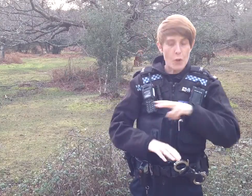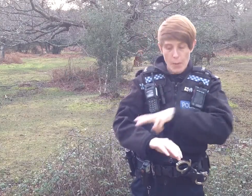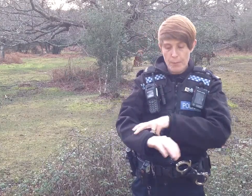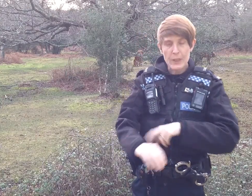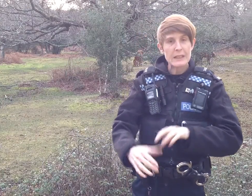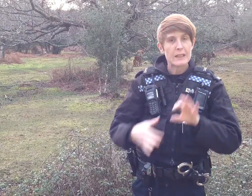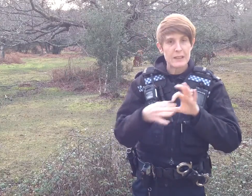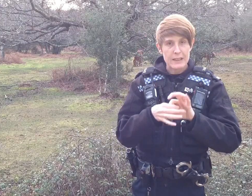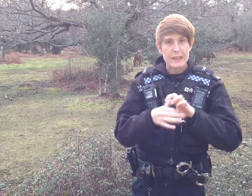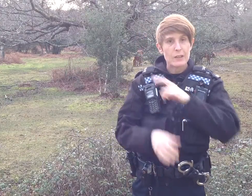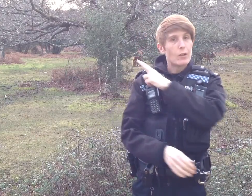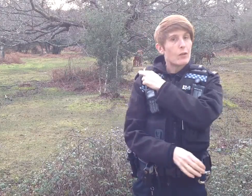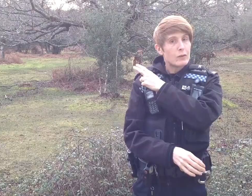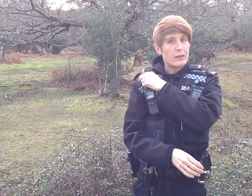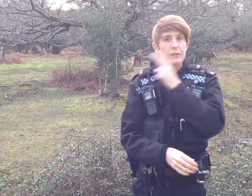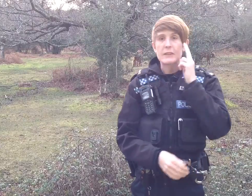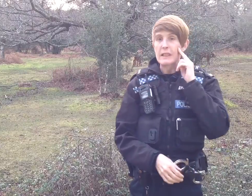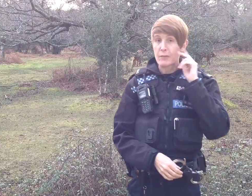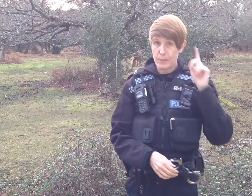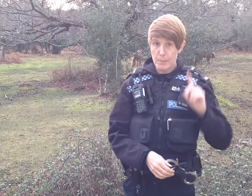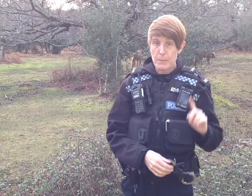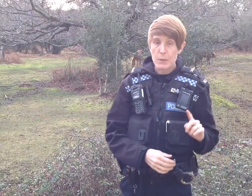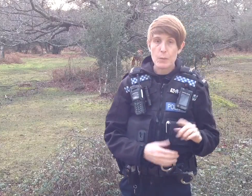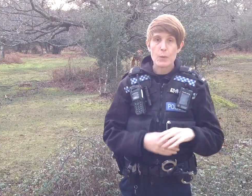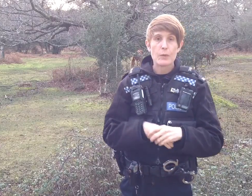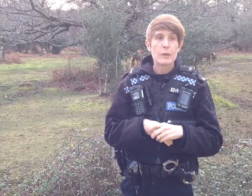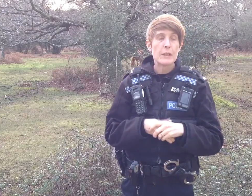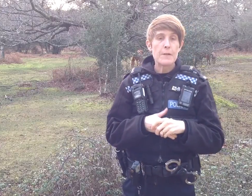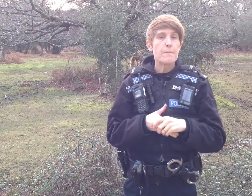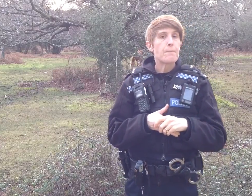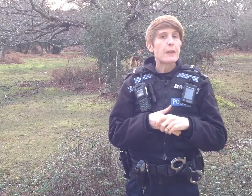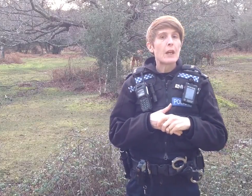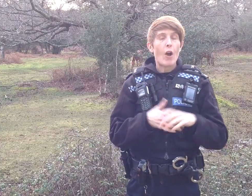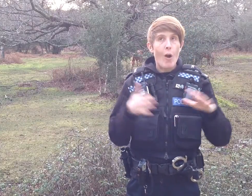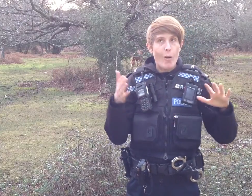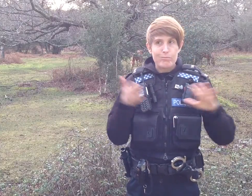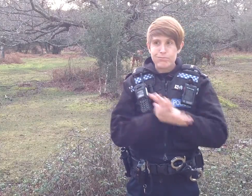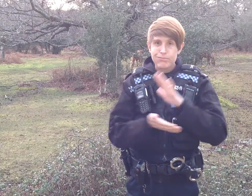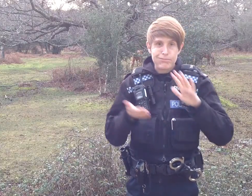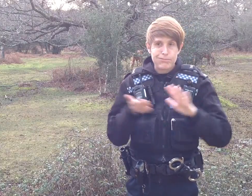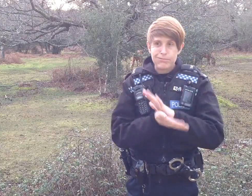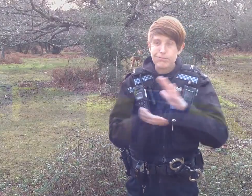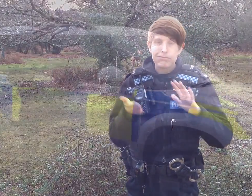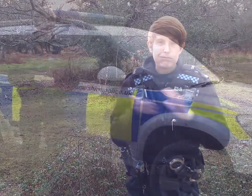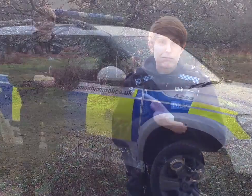A Police Link Officer for Deaf people! I'm happy about that!